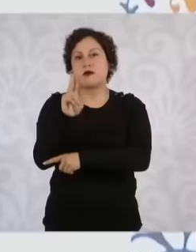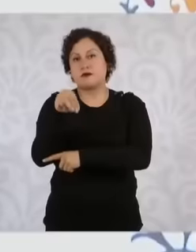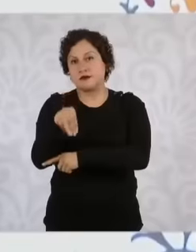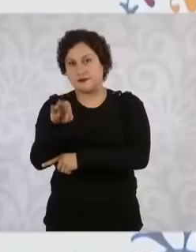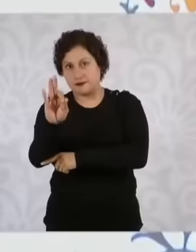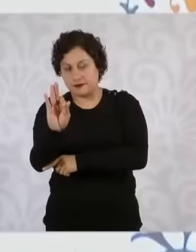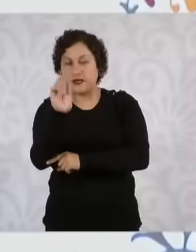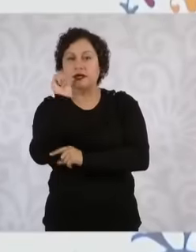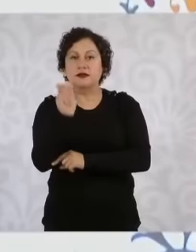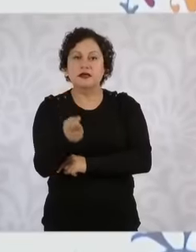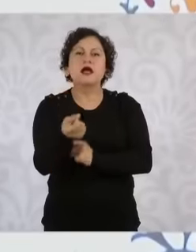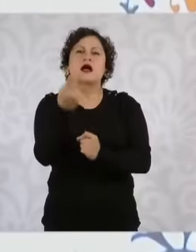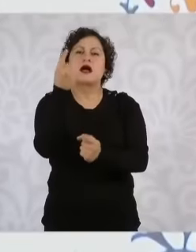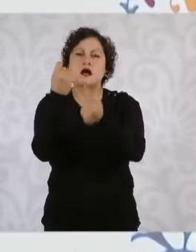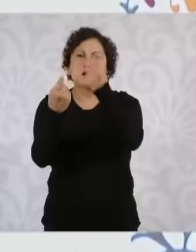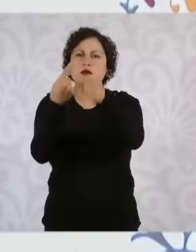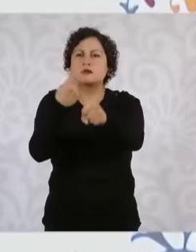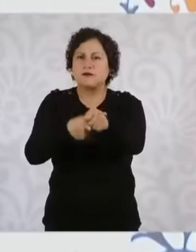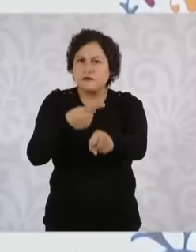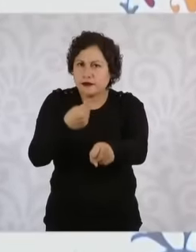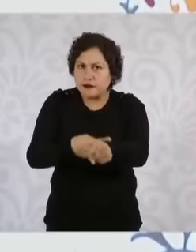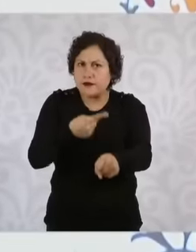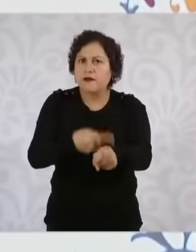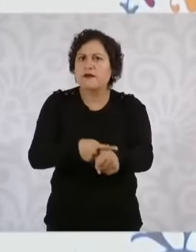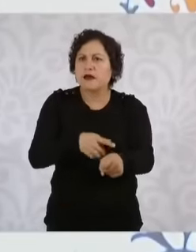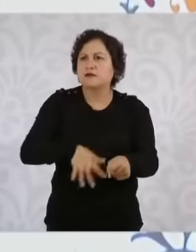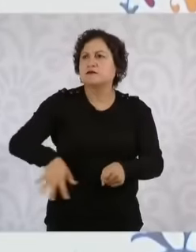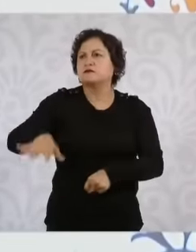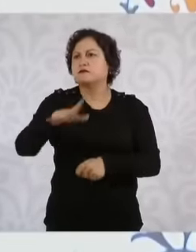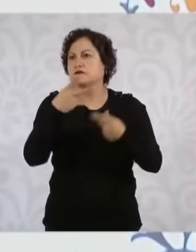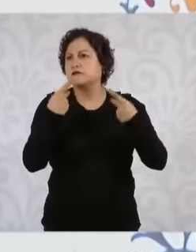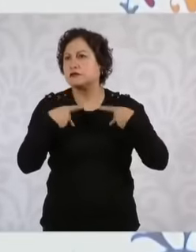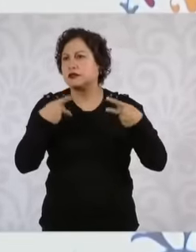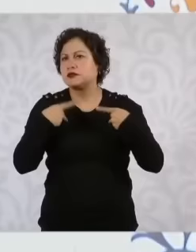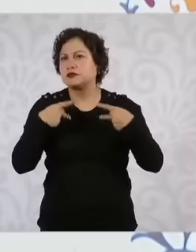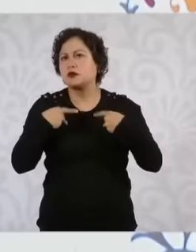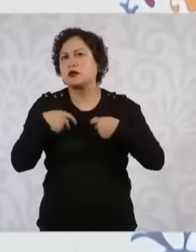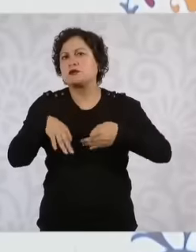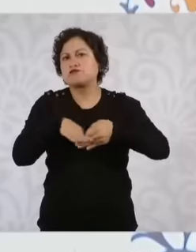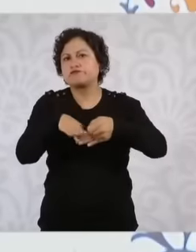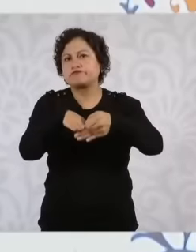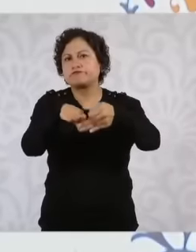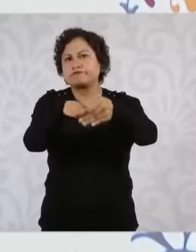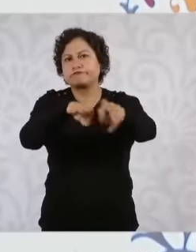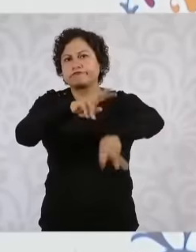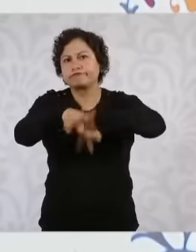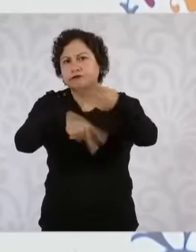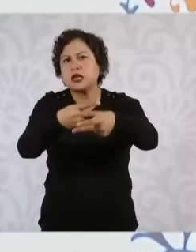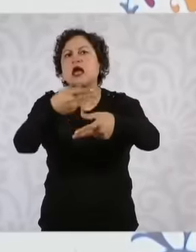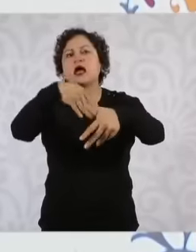some conditions eh And of people who come on a regular basis we have been working on it